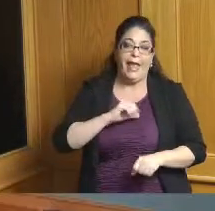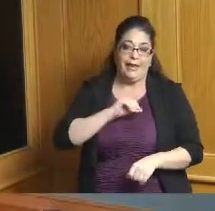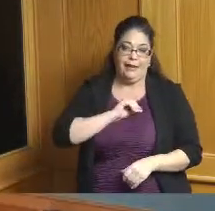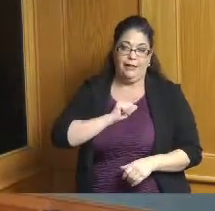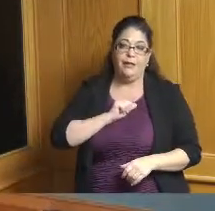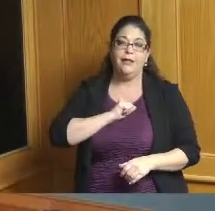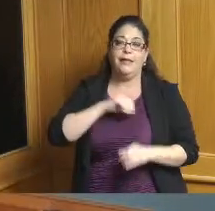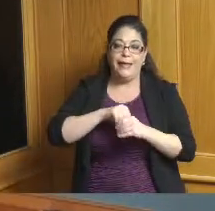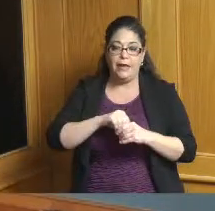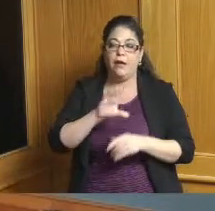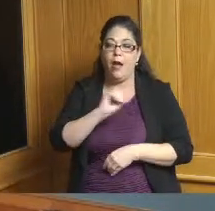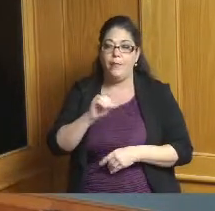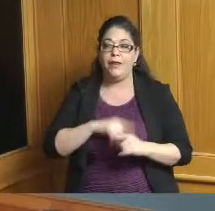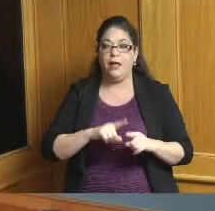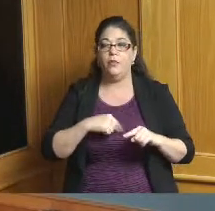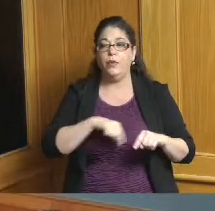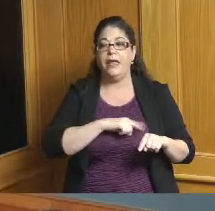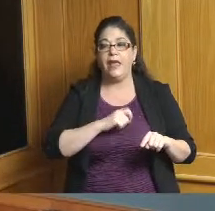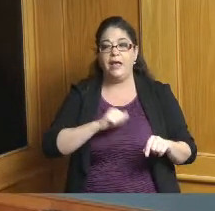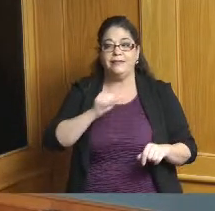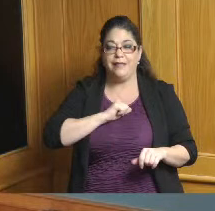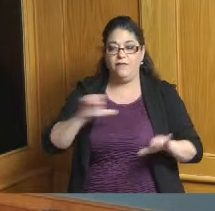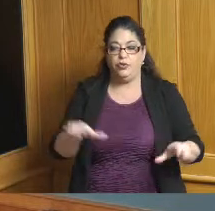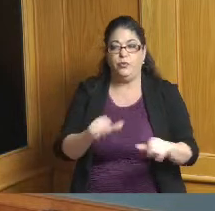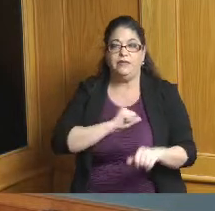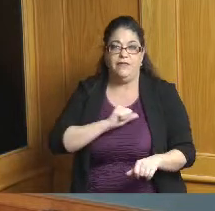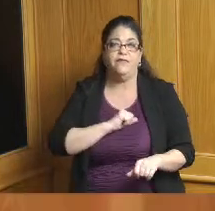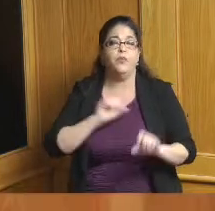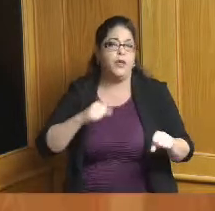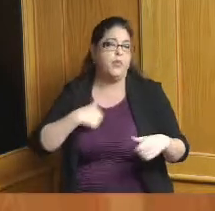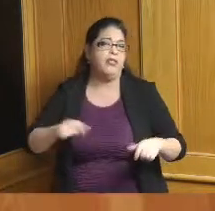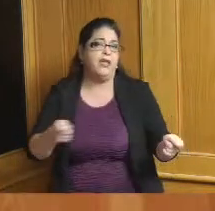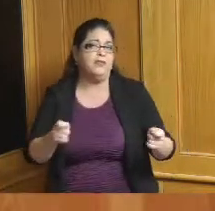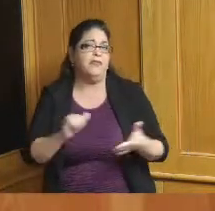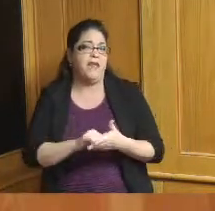you so much the reason why we asked of course it's a minority business but in every element